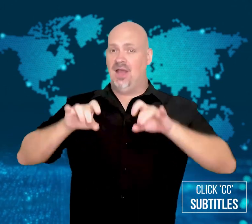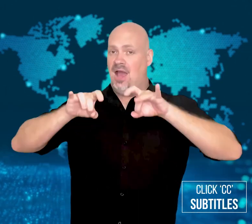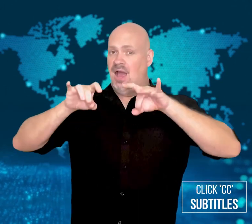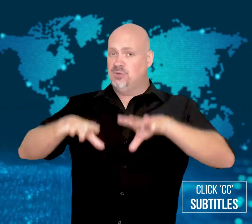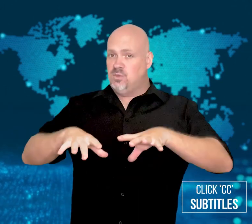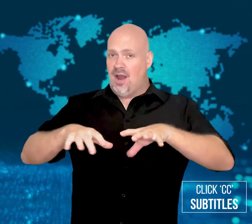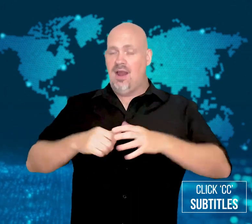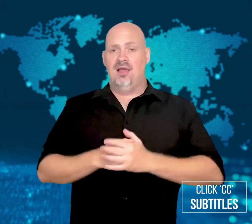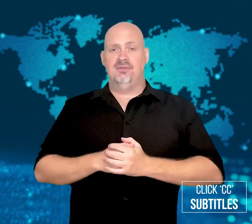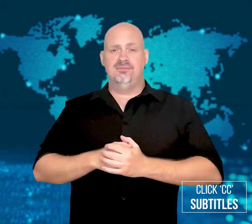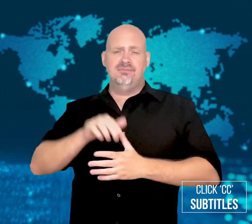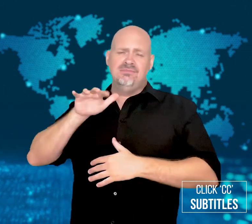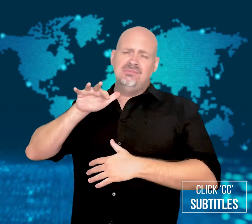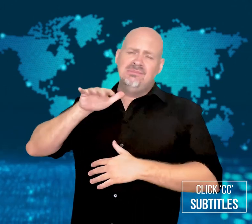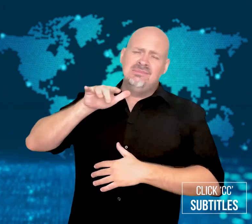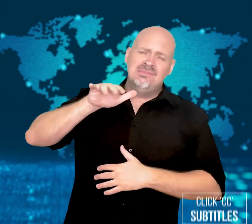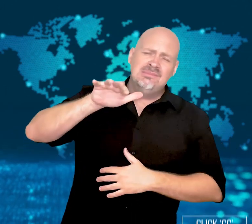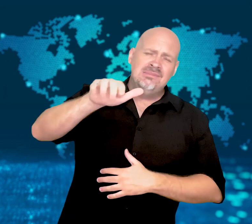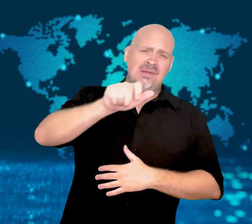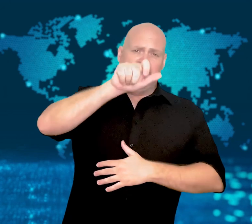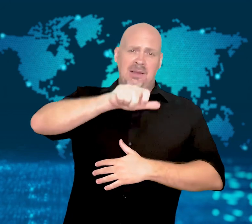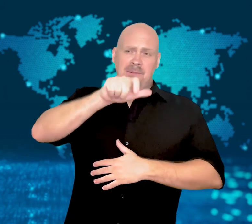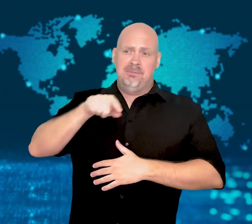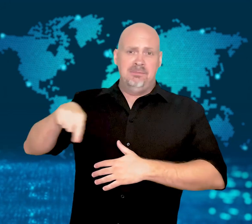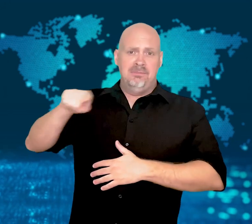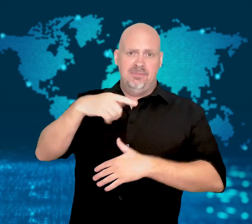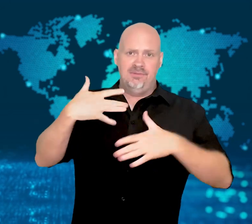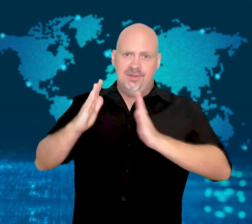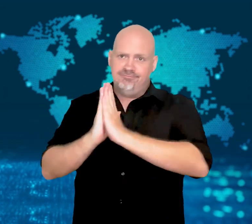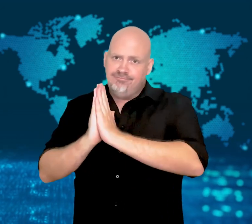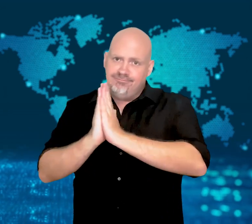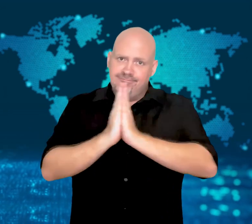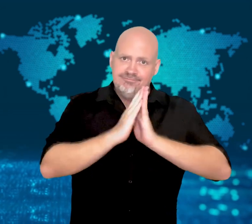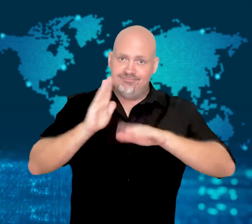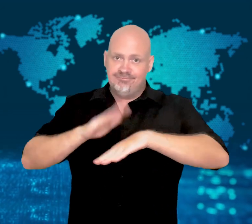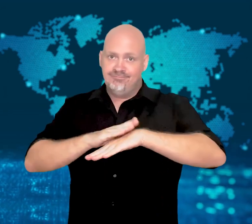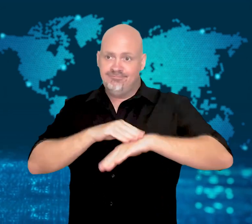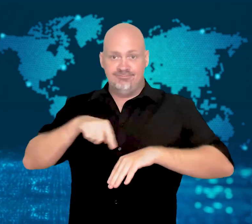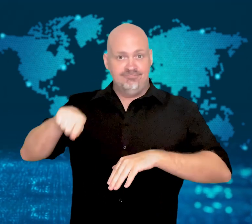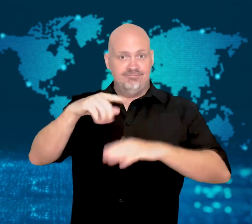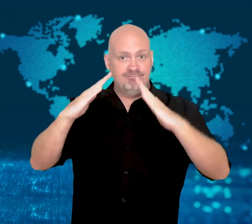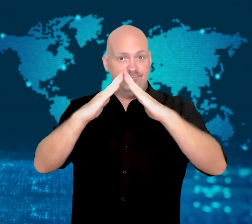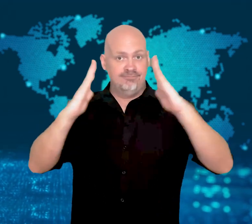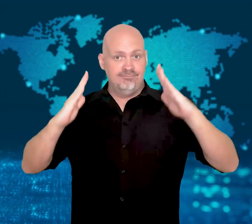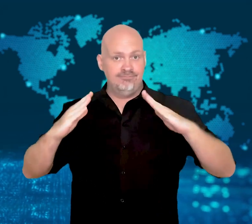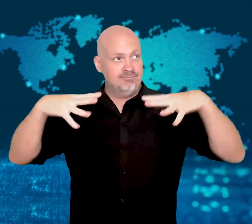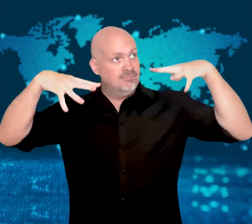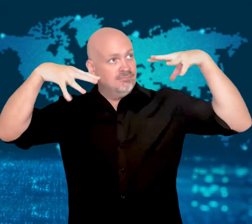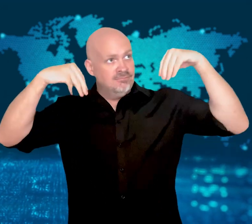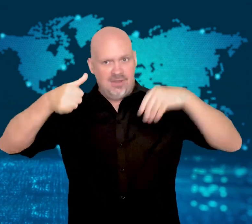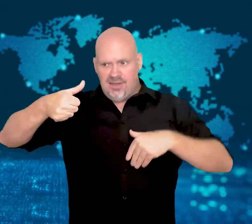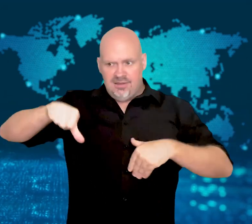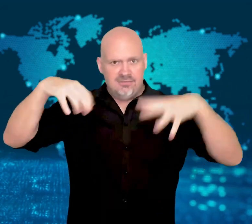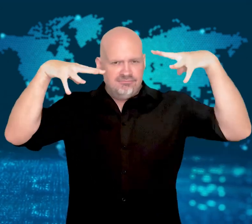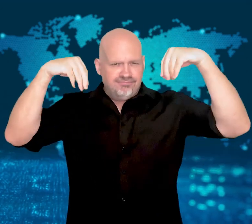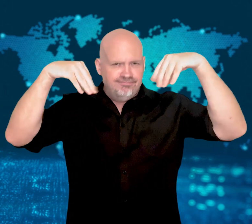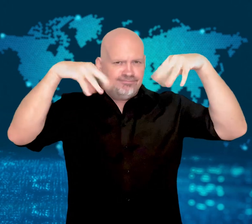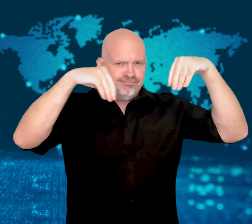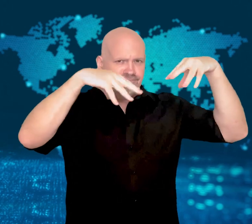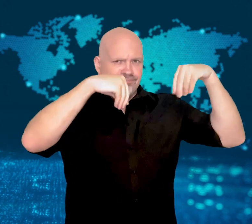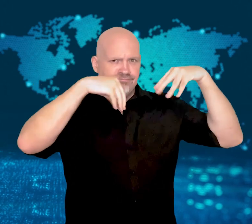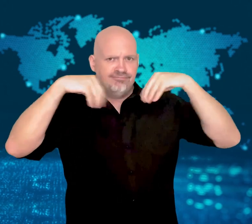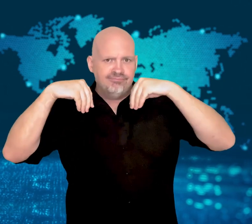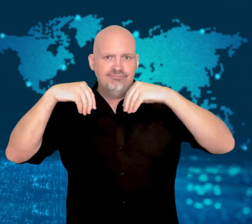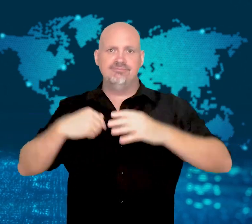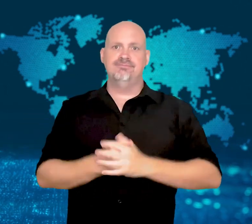Millions told to turn off lights.